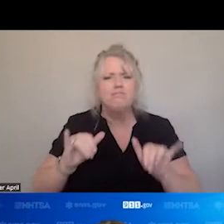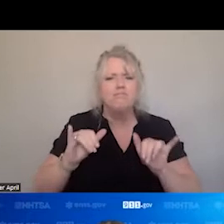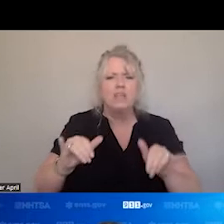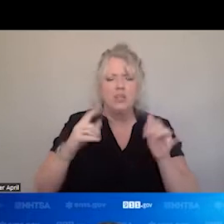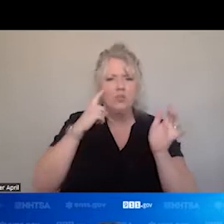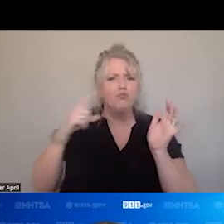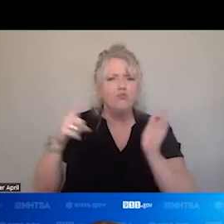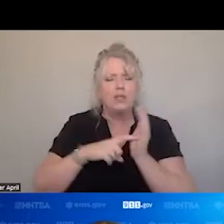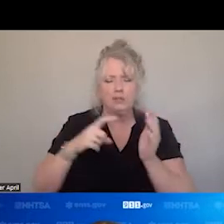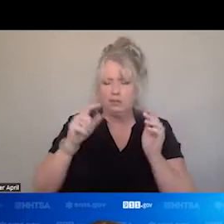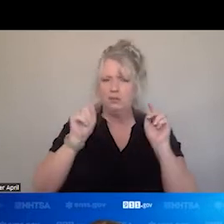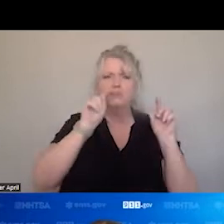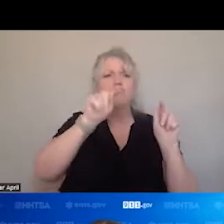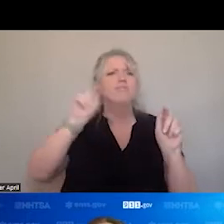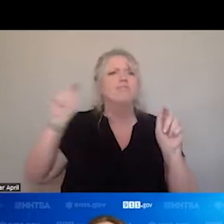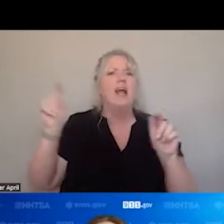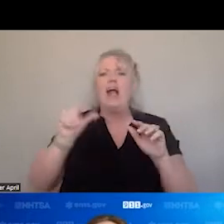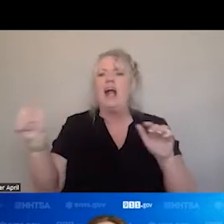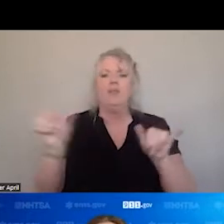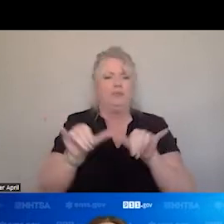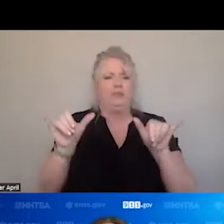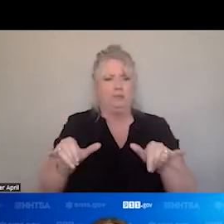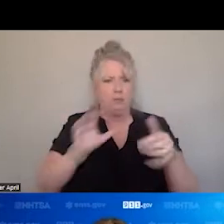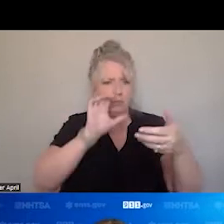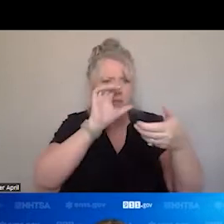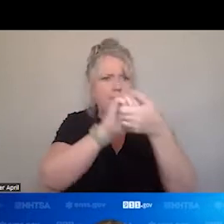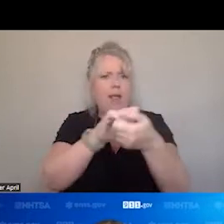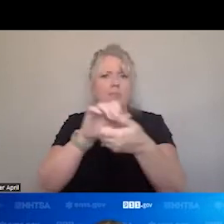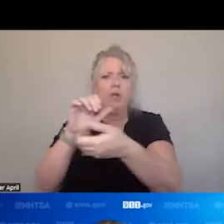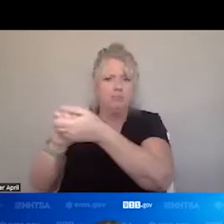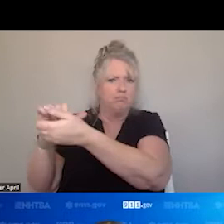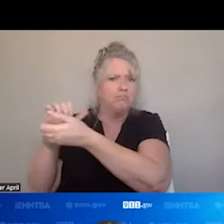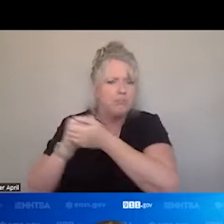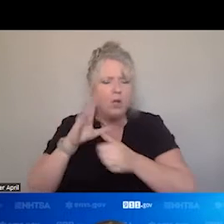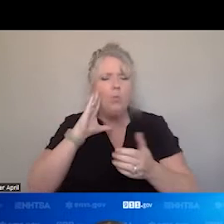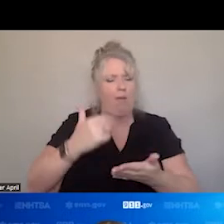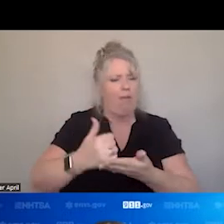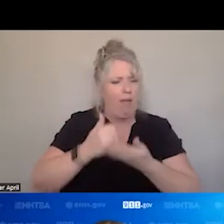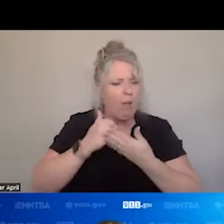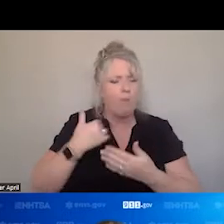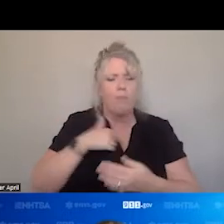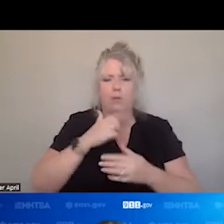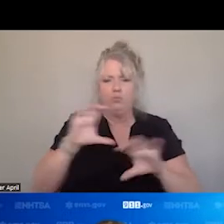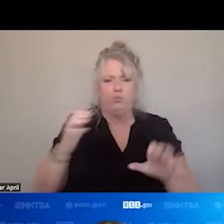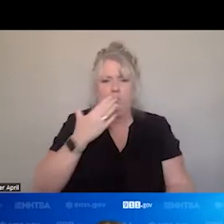ARE OTHER SYSTEMS THAT WE COLLABORATE WITH. THAT REALLY HELP US TO DO THE BEST WORK. WE HAVE TO BE